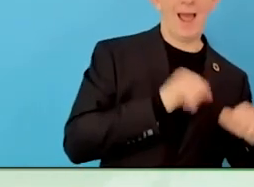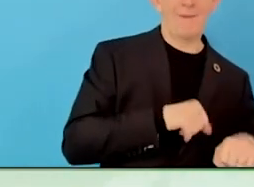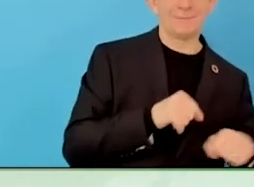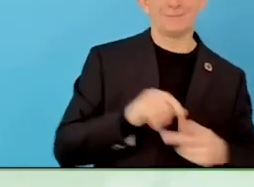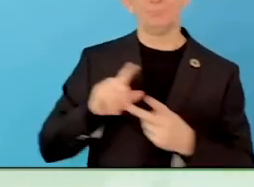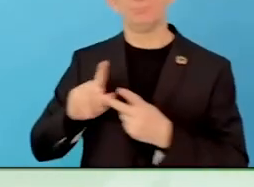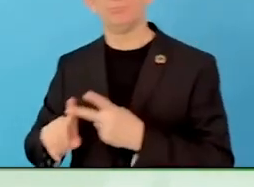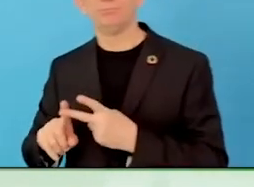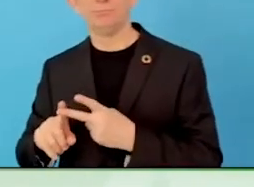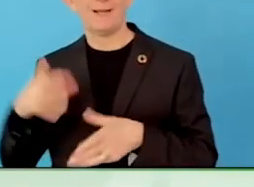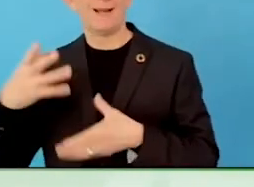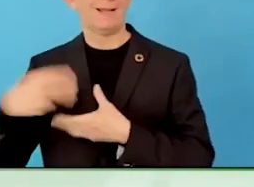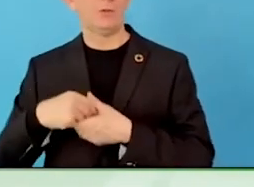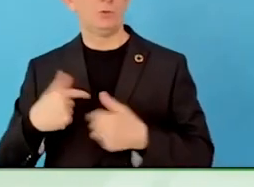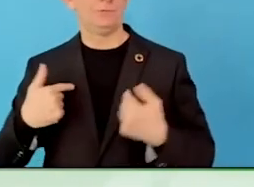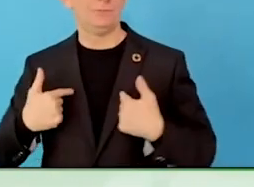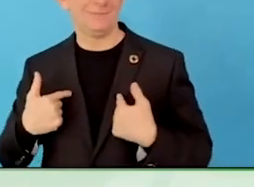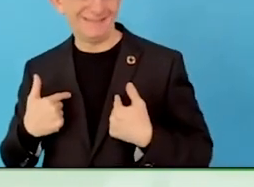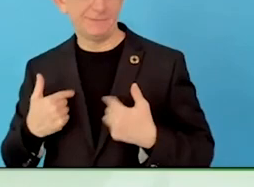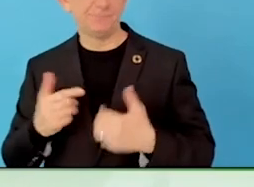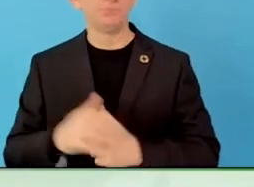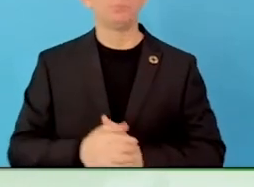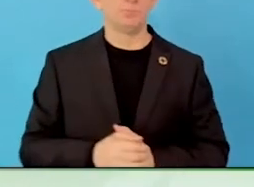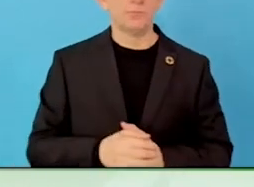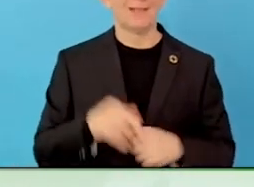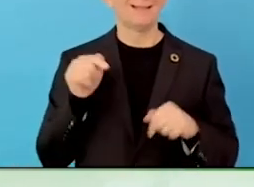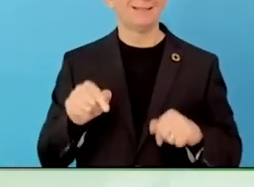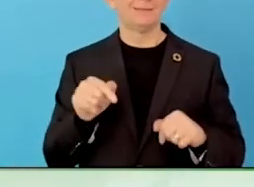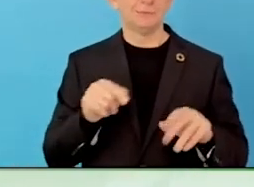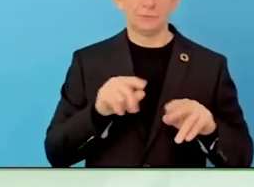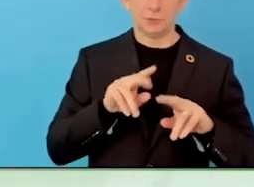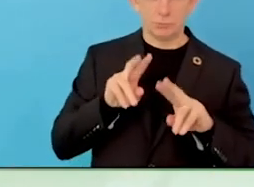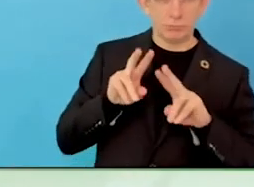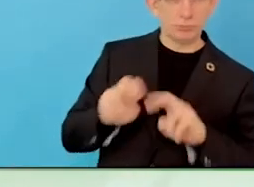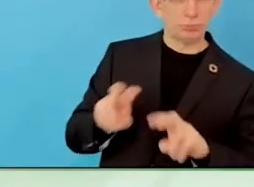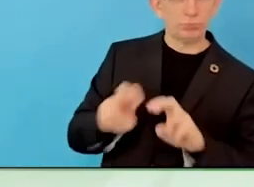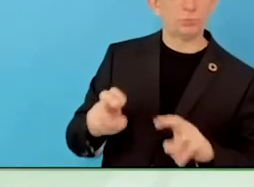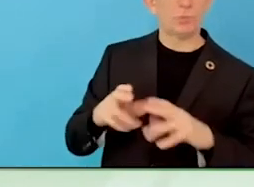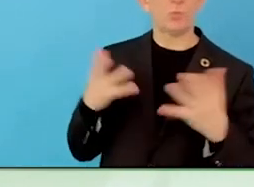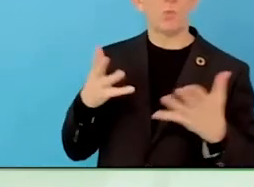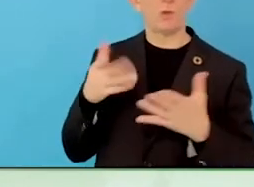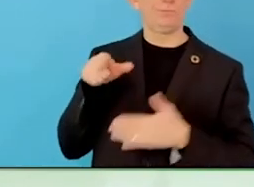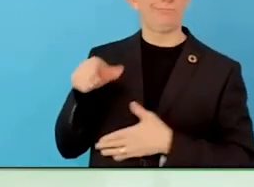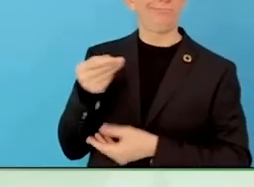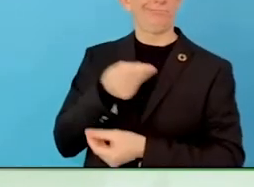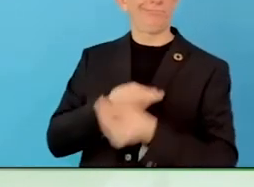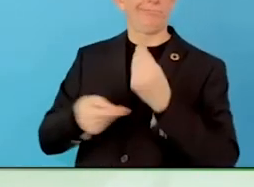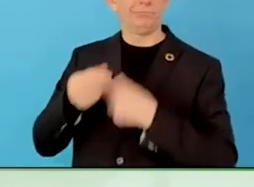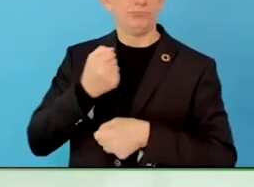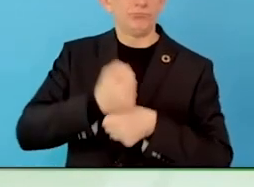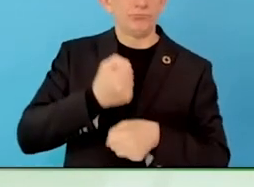I will ask my guests to introduce themselves, Wolfgang, what is